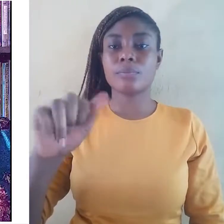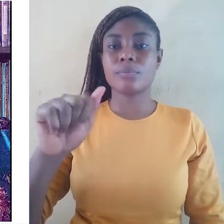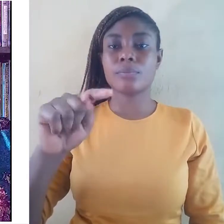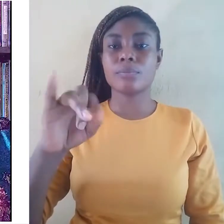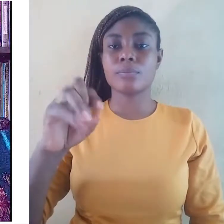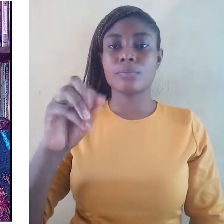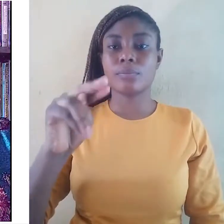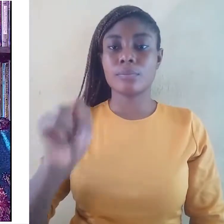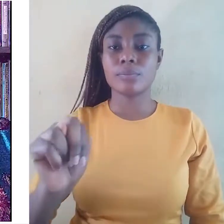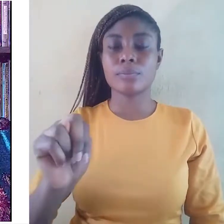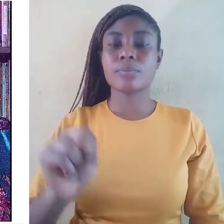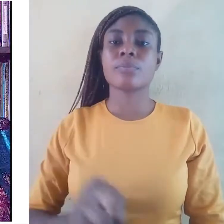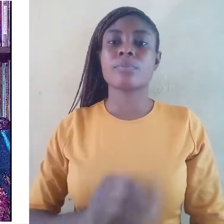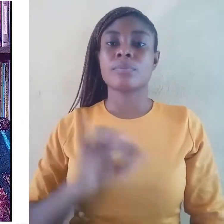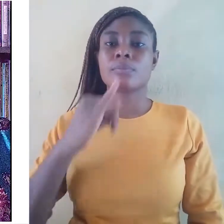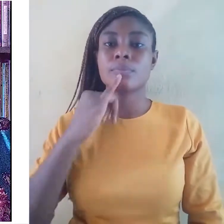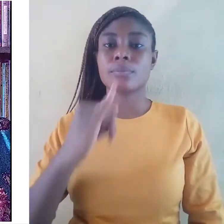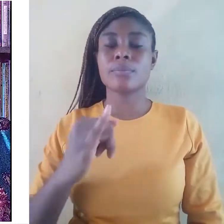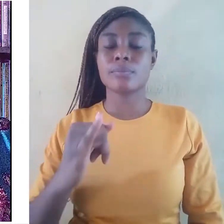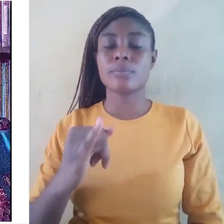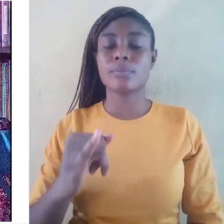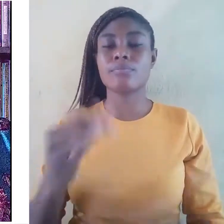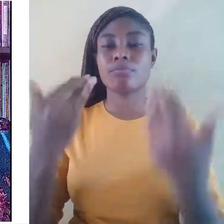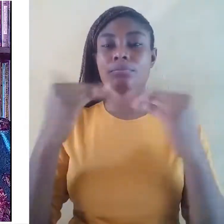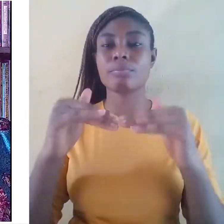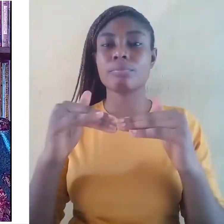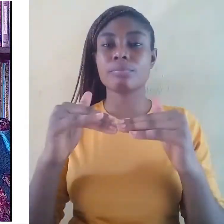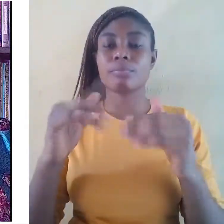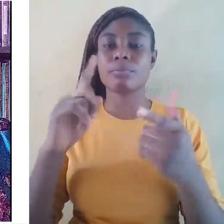There is a major limitation on language rights in Africa.